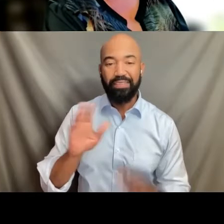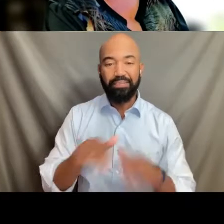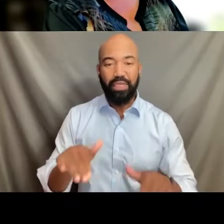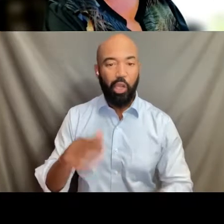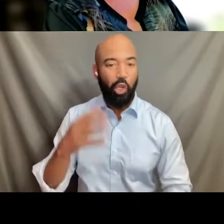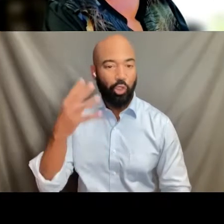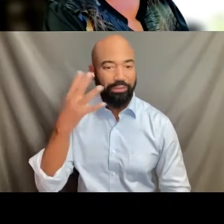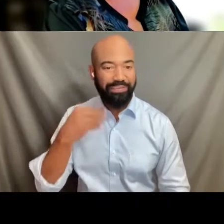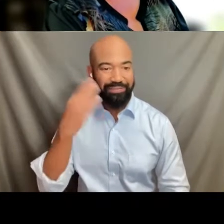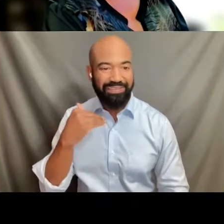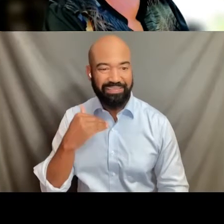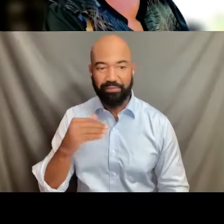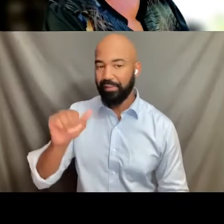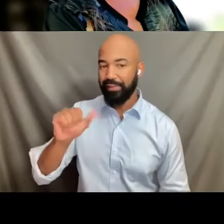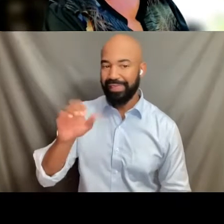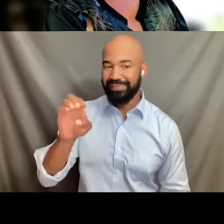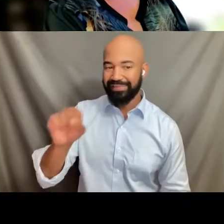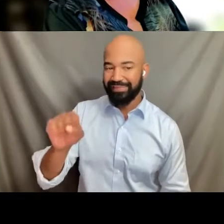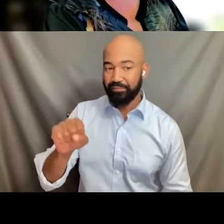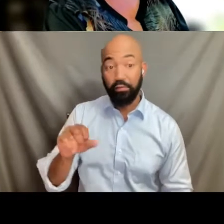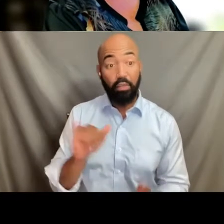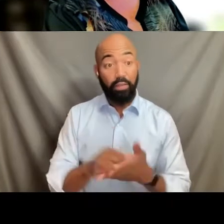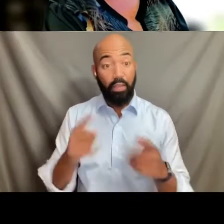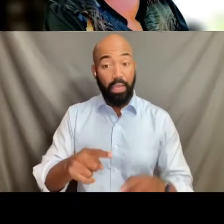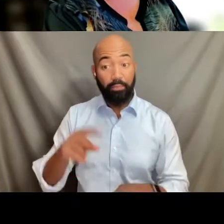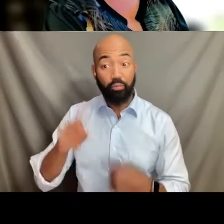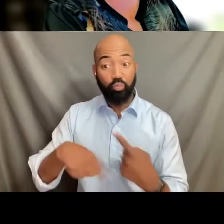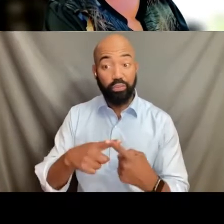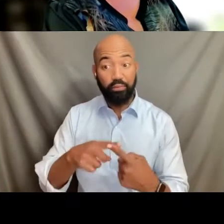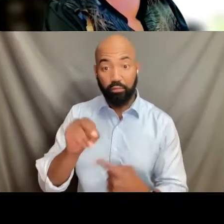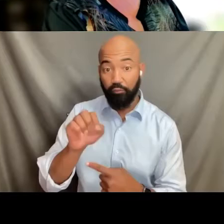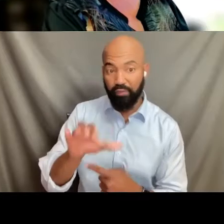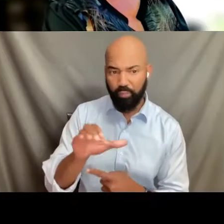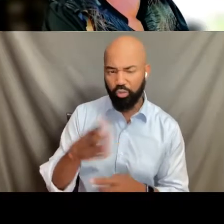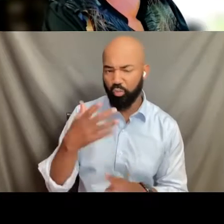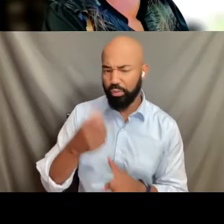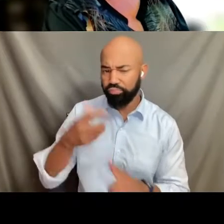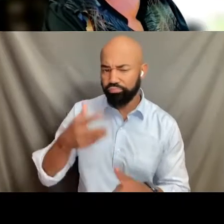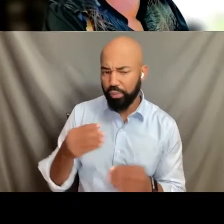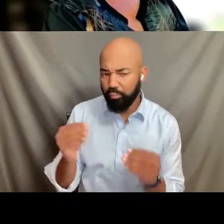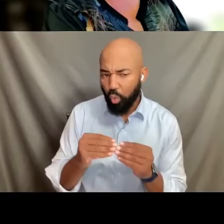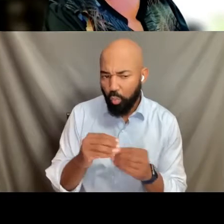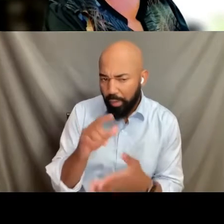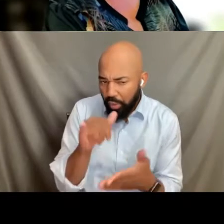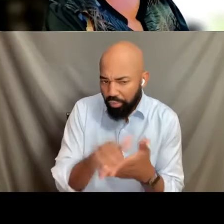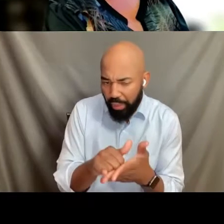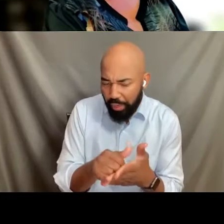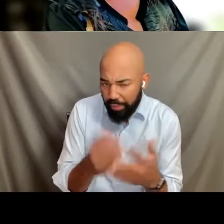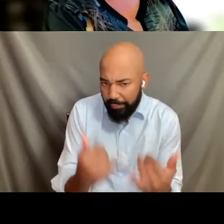I'll just give you a little preview of that. Studies have made it very clear